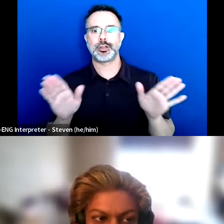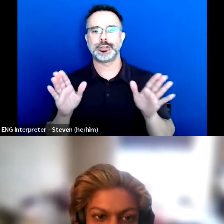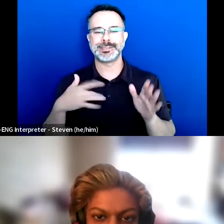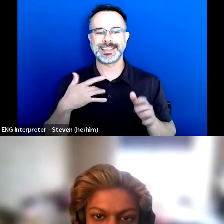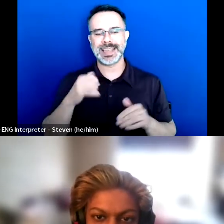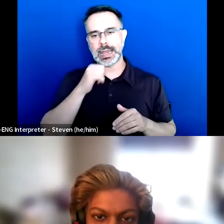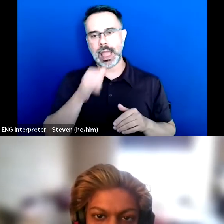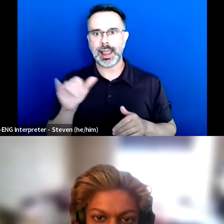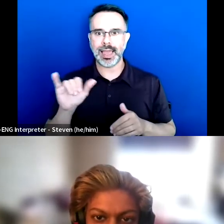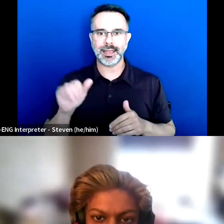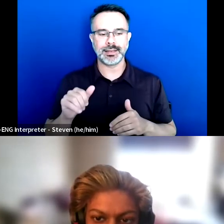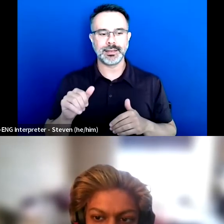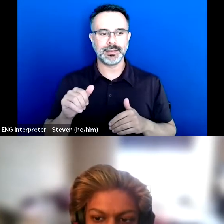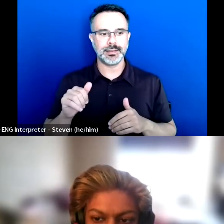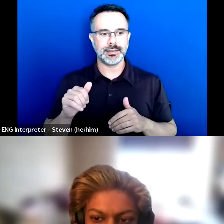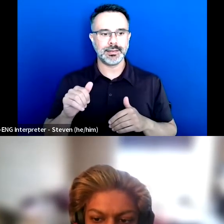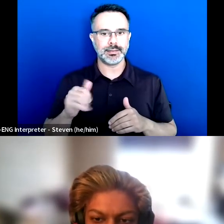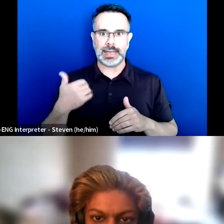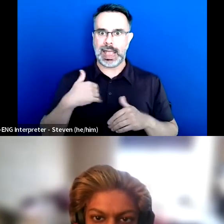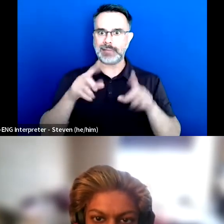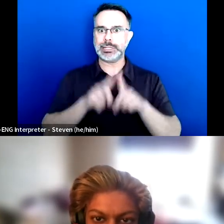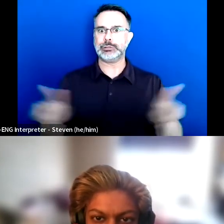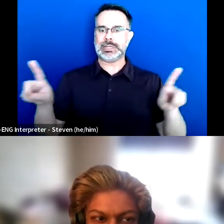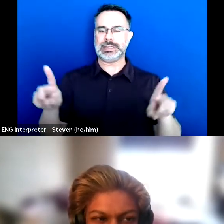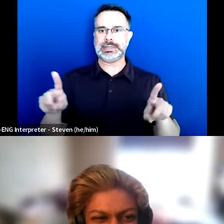to have a degree in teaching or something.